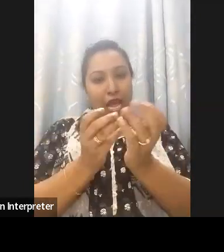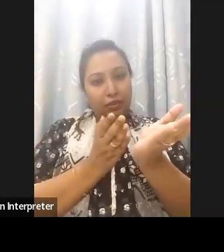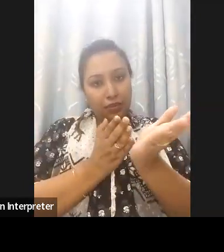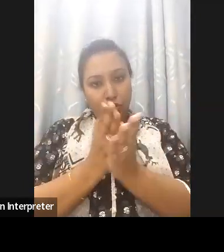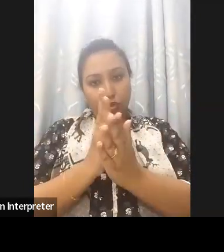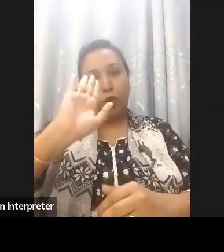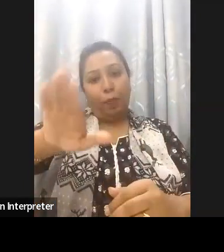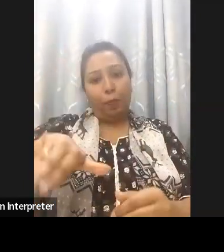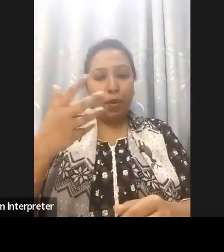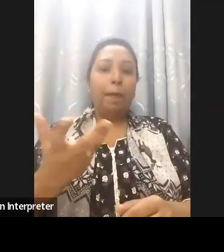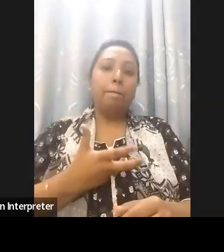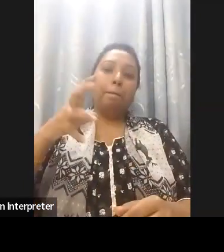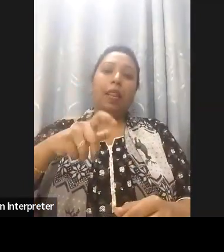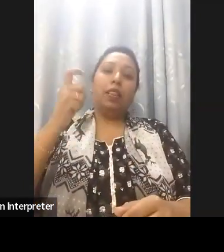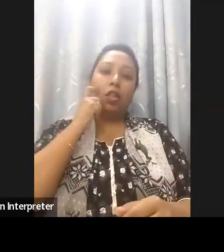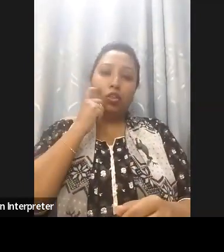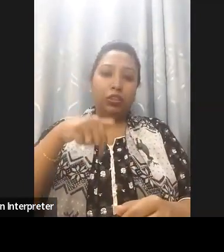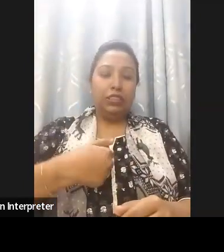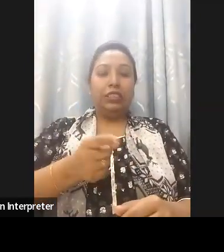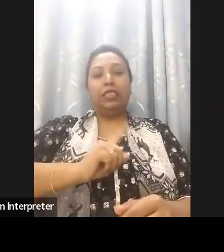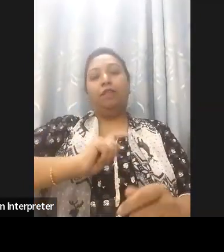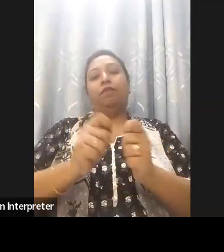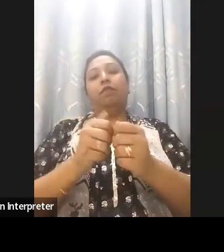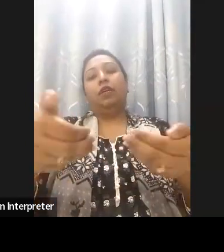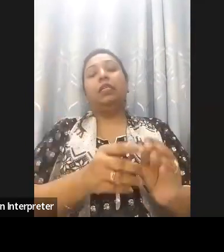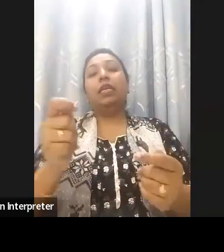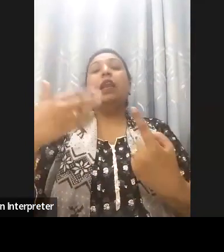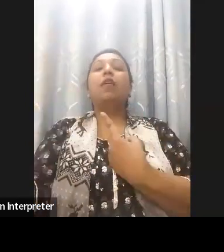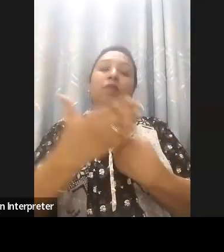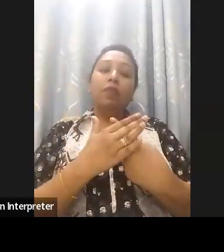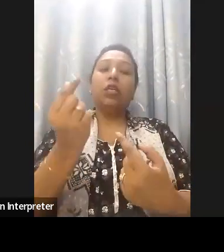Bangladesh and is supported by UNDP, it's a flagship special program of the government